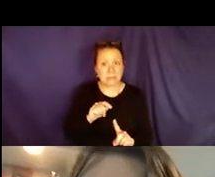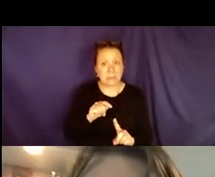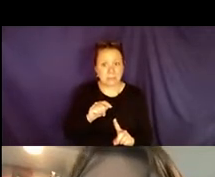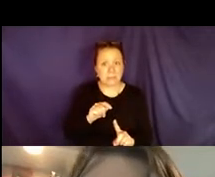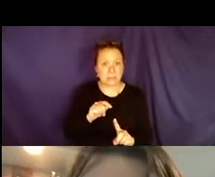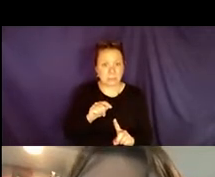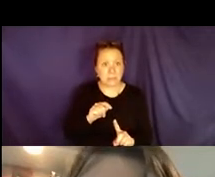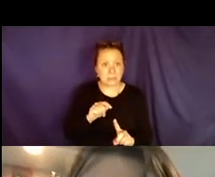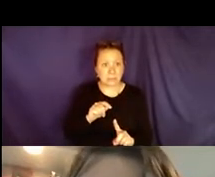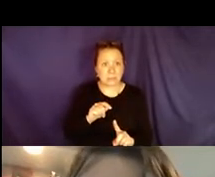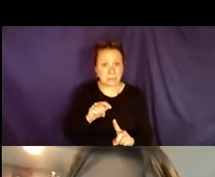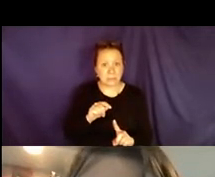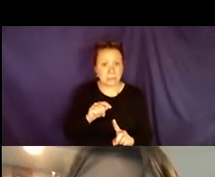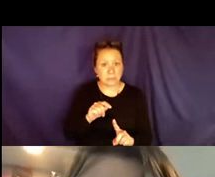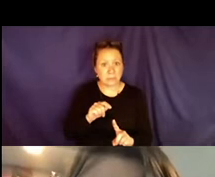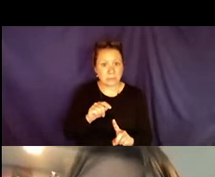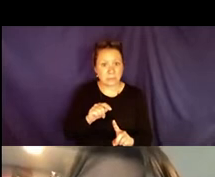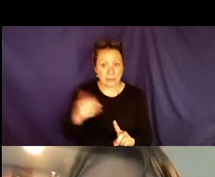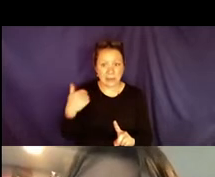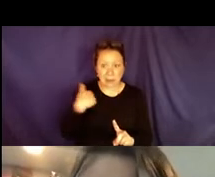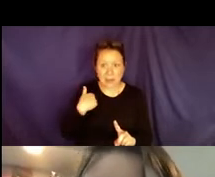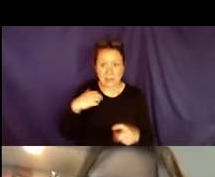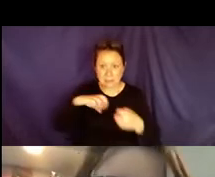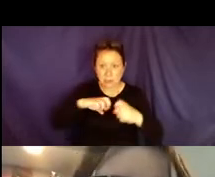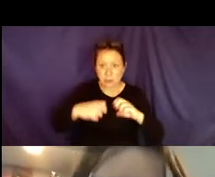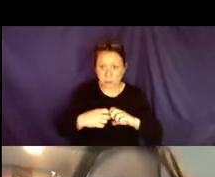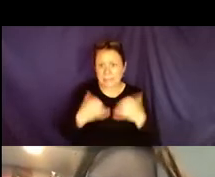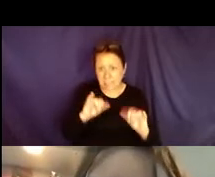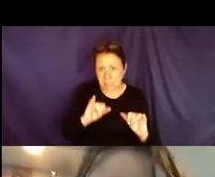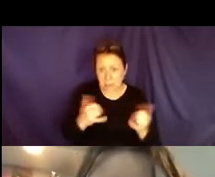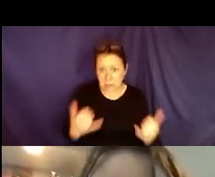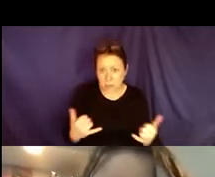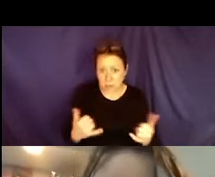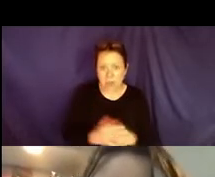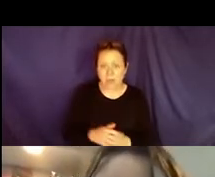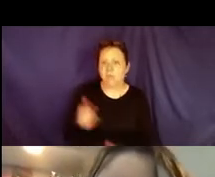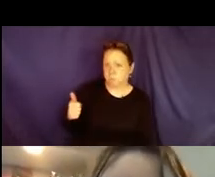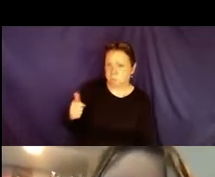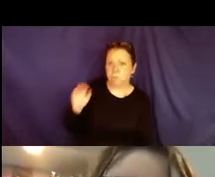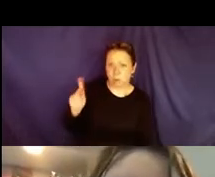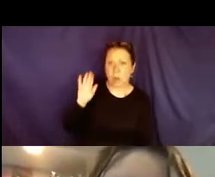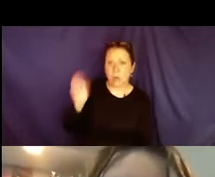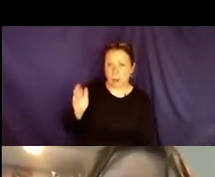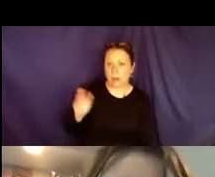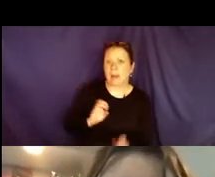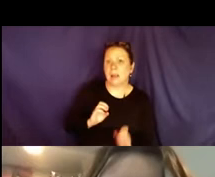I used to be in a school system that also, you know, that has